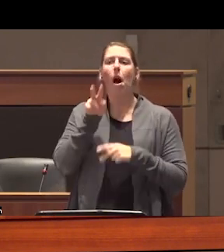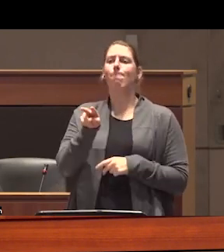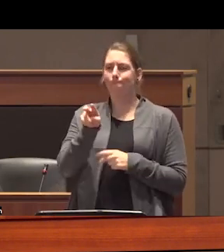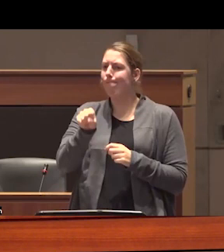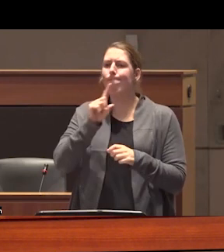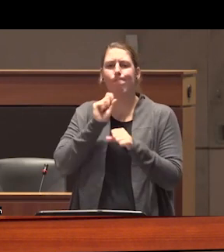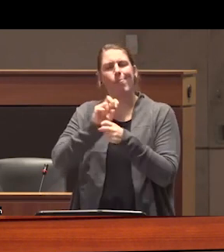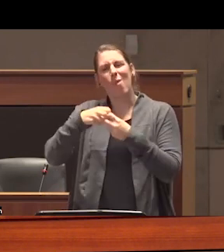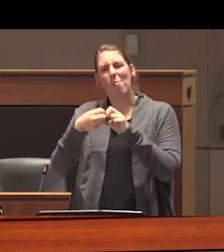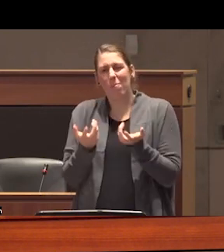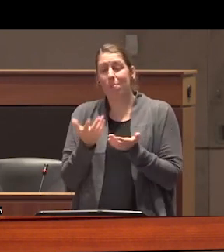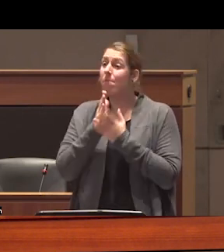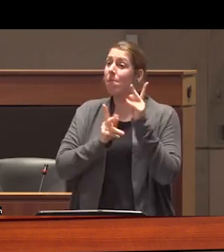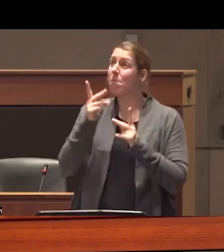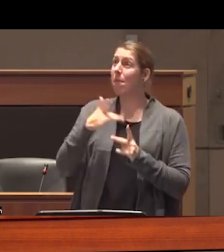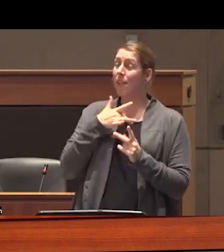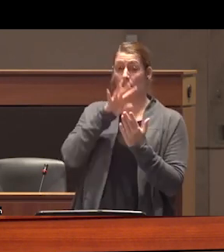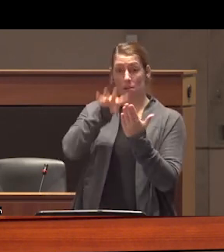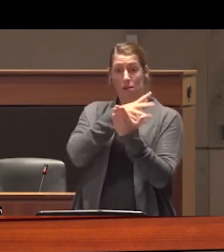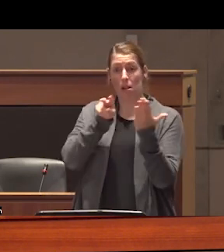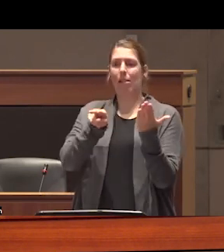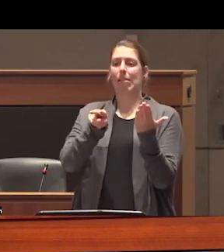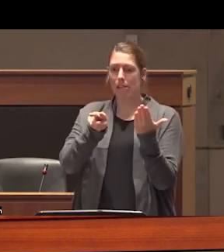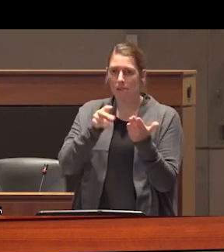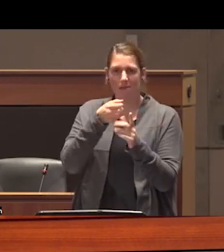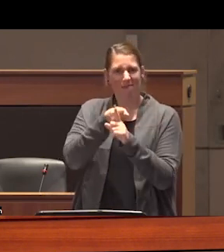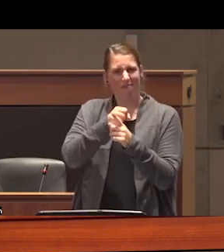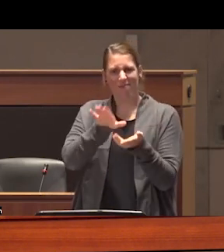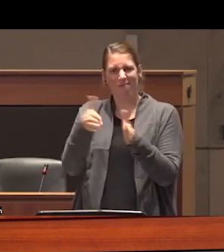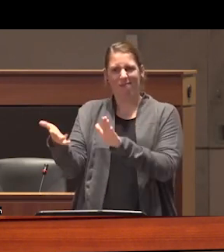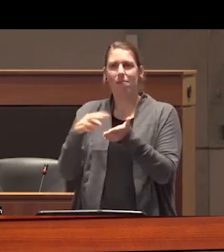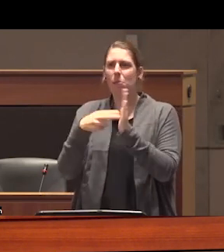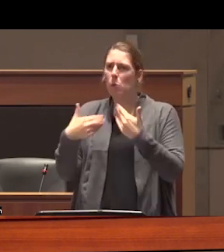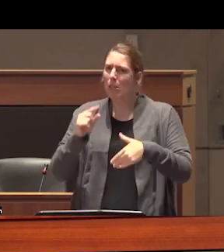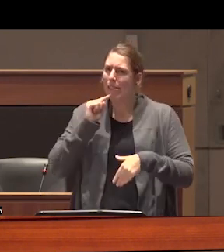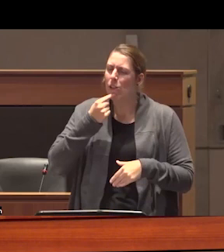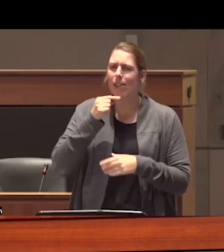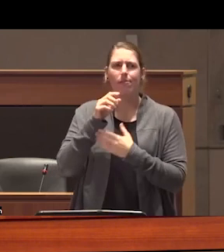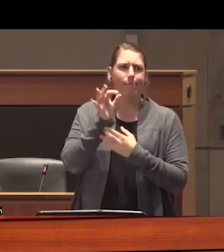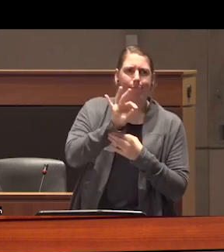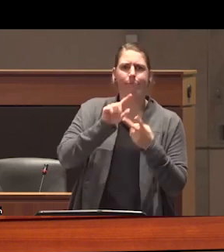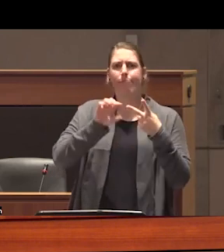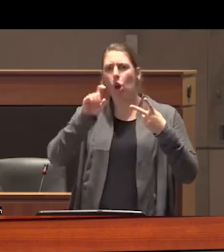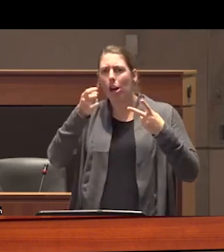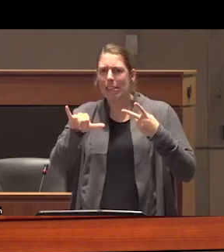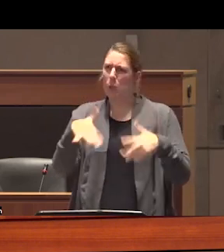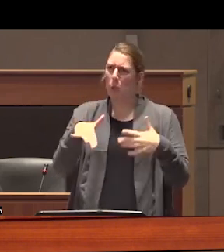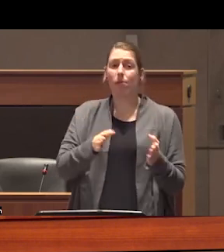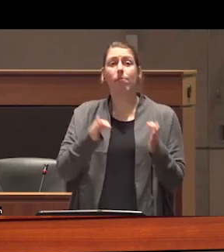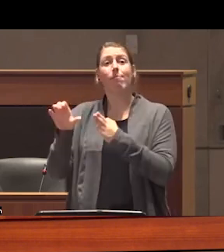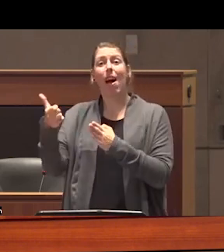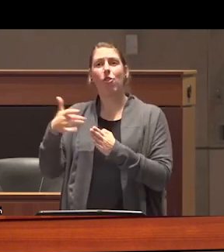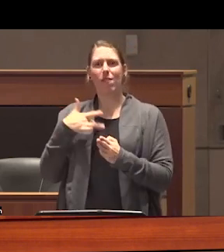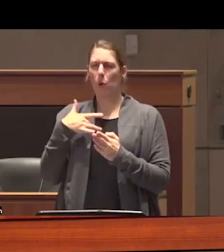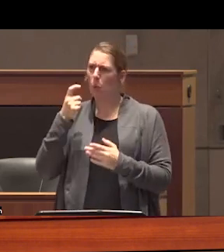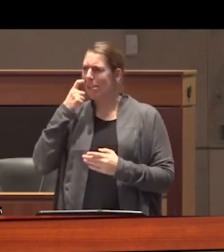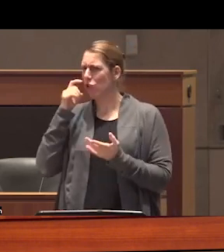to some these deaths represent an opioid crisis to others they represent an addiction crisis but to